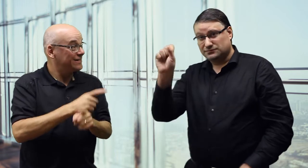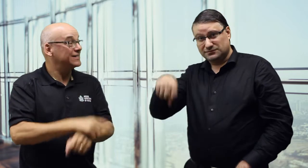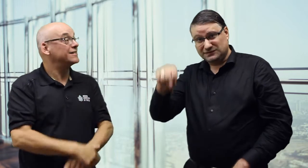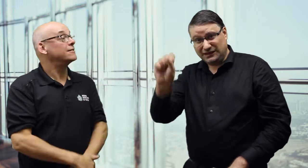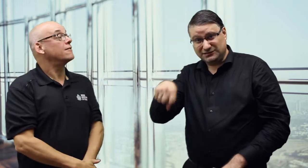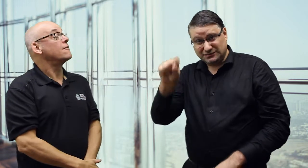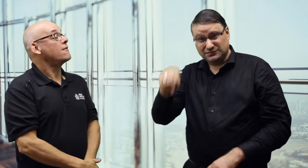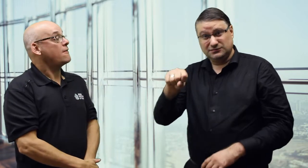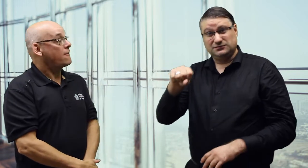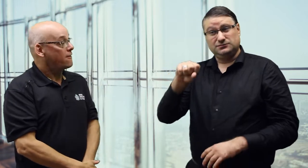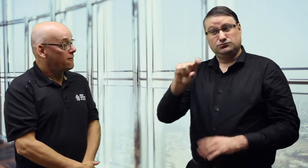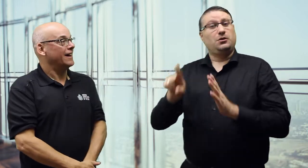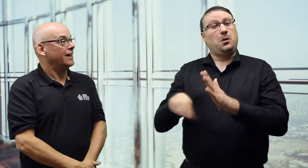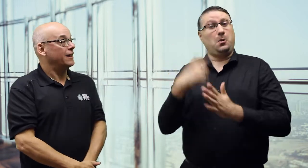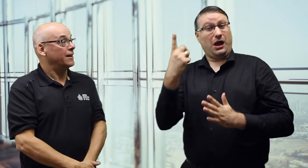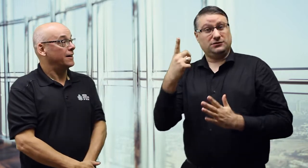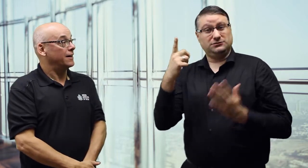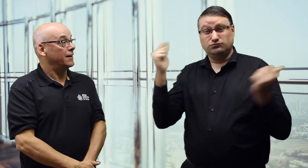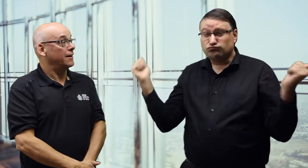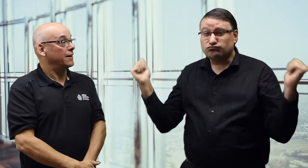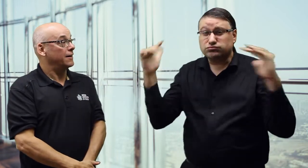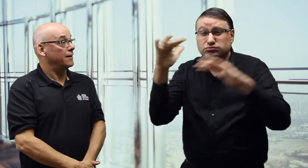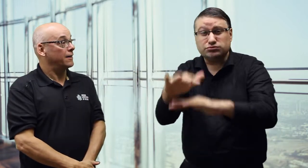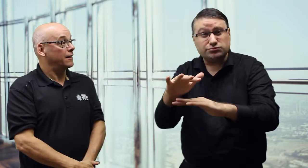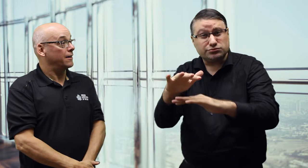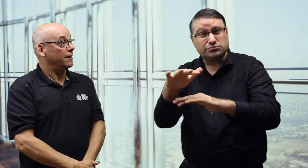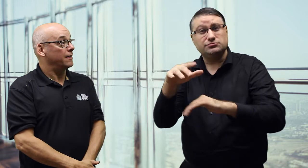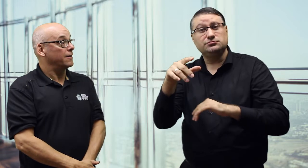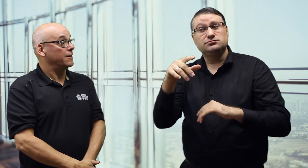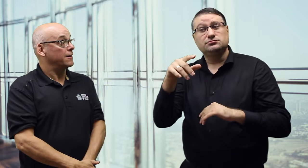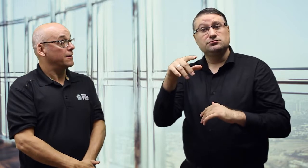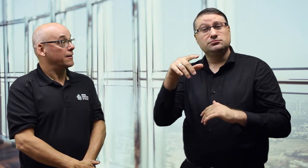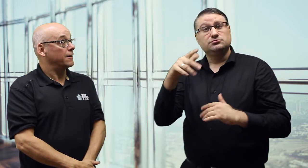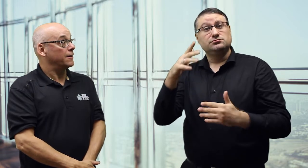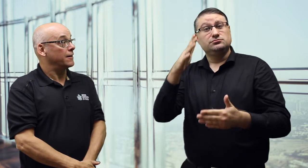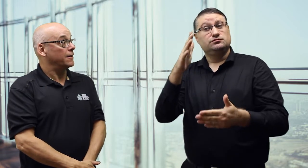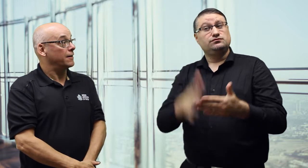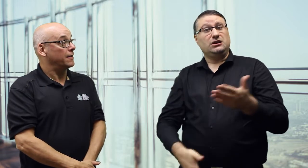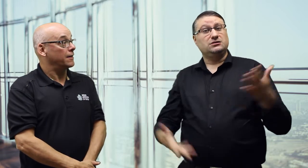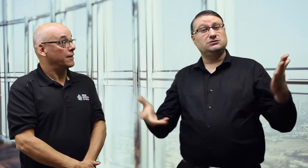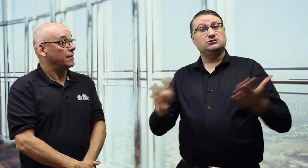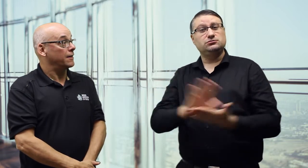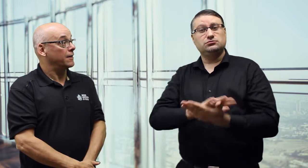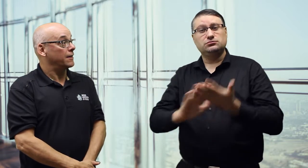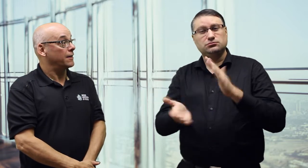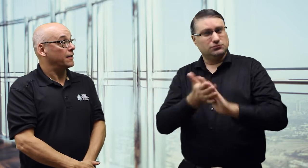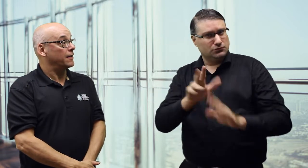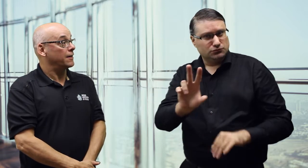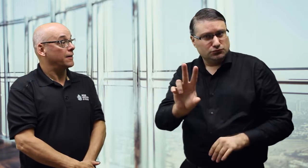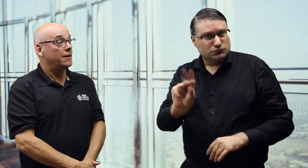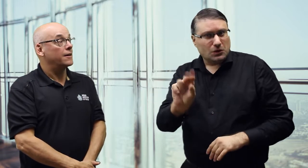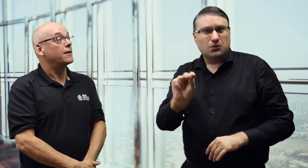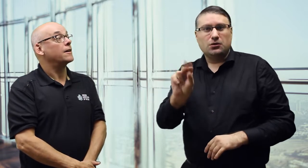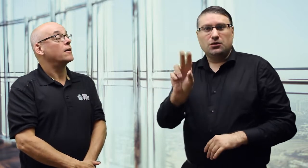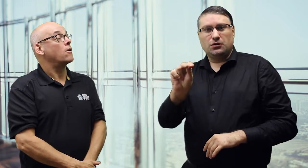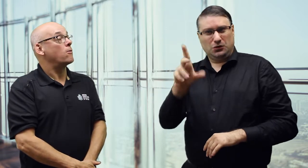Frank: Yes. Once the rally is done, does it mean our work ends? No, not at all!